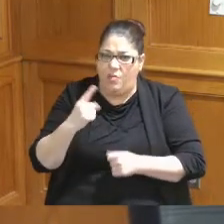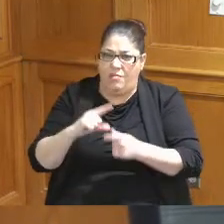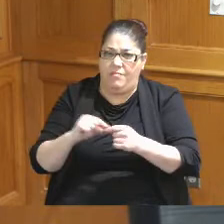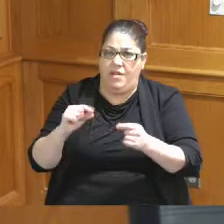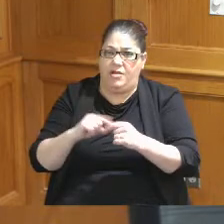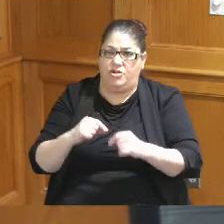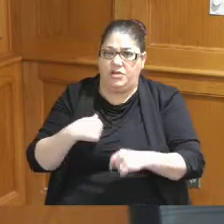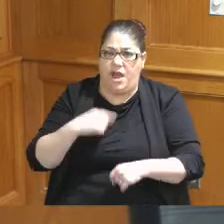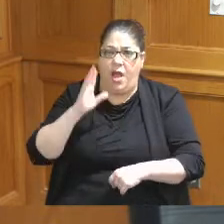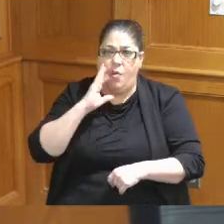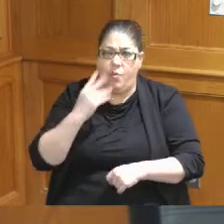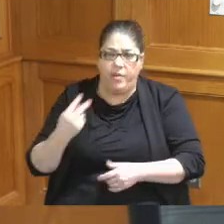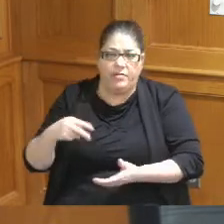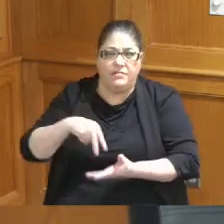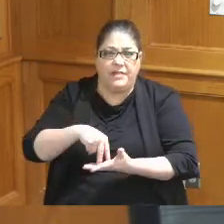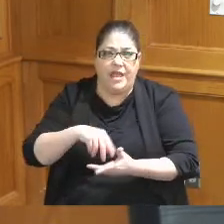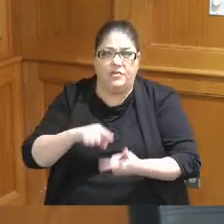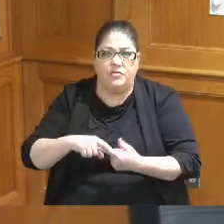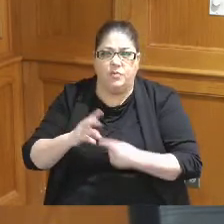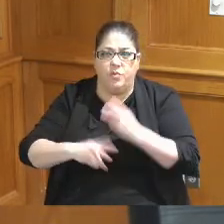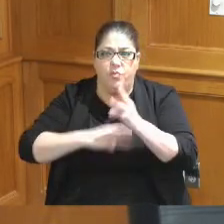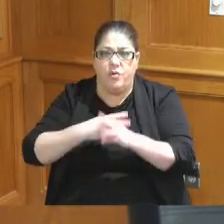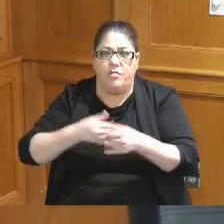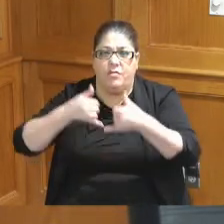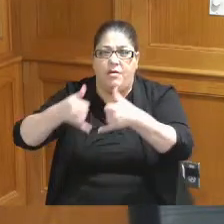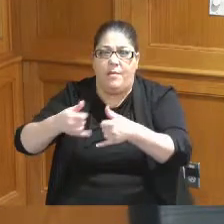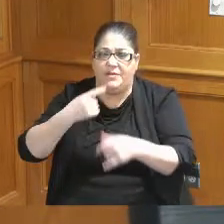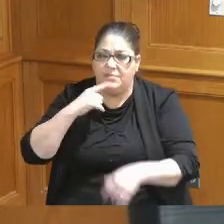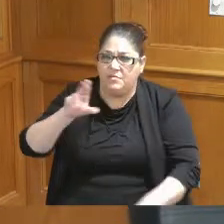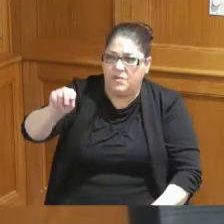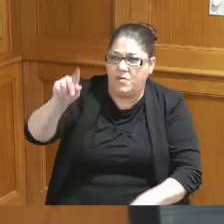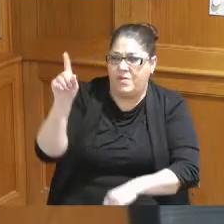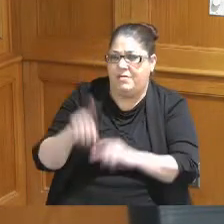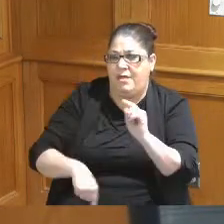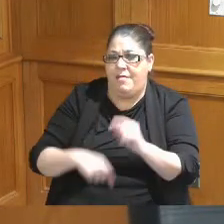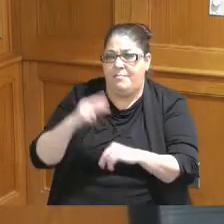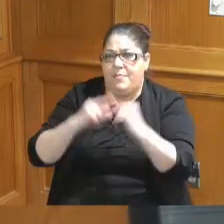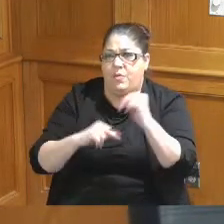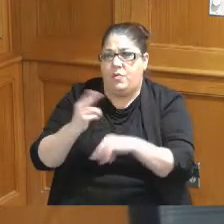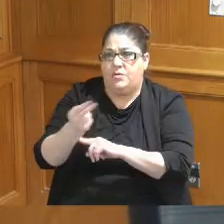I will stand up to the World Cup and tell them that we cannot meet the deadline of 2026. in fact